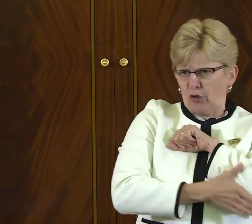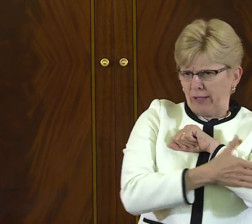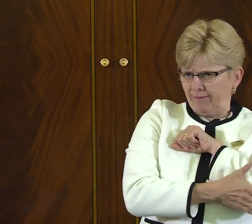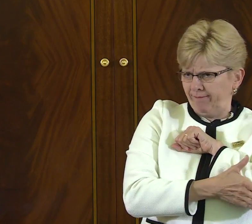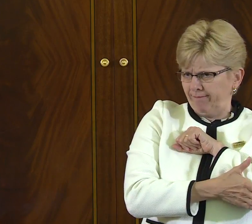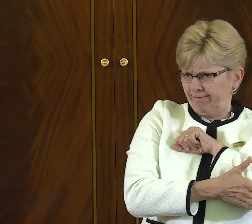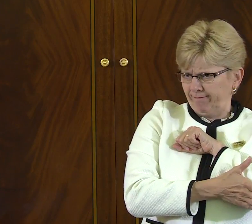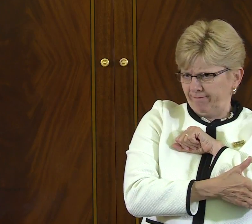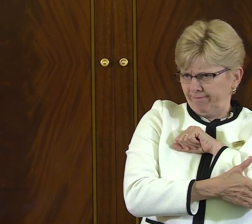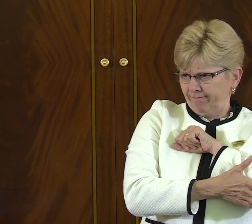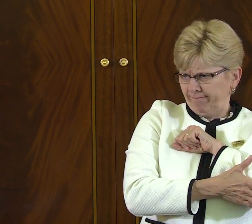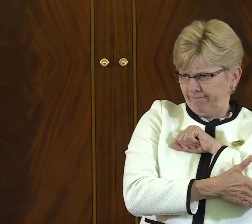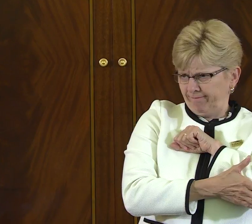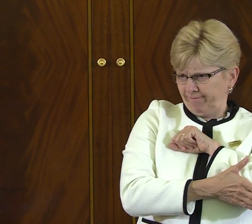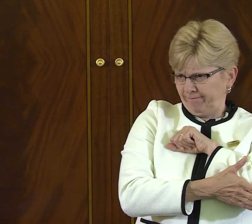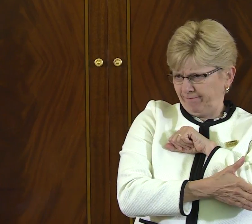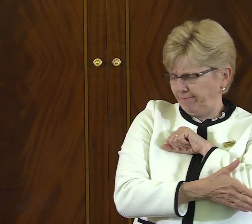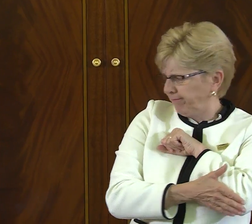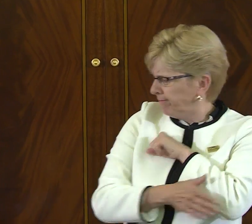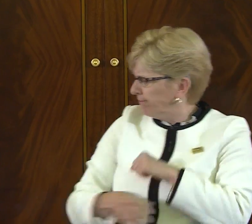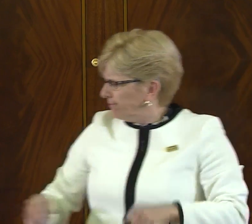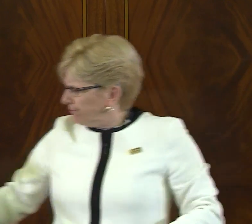in community life here in this country.